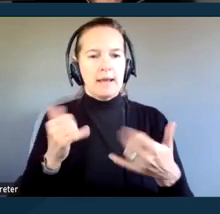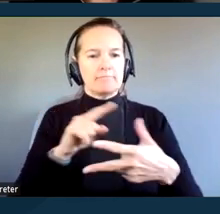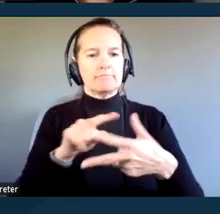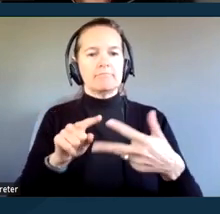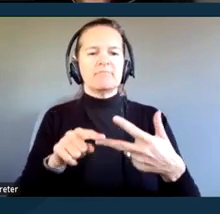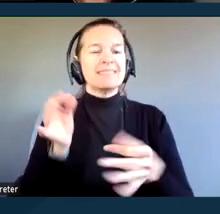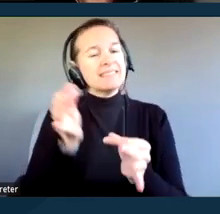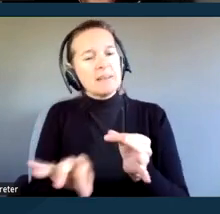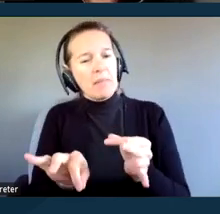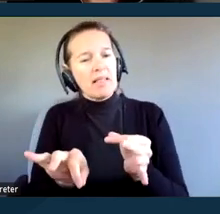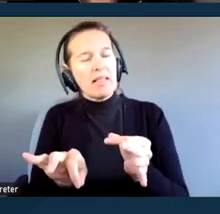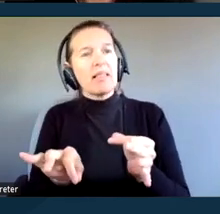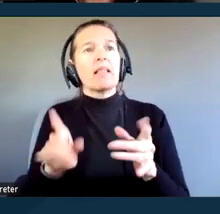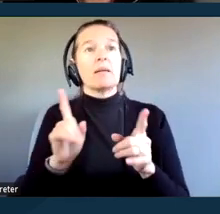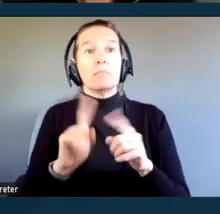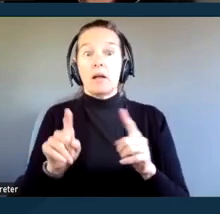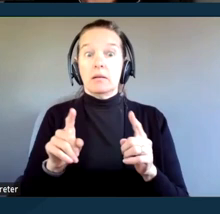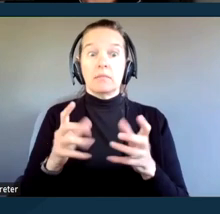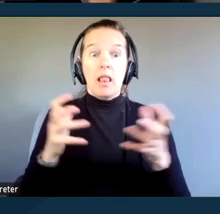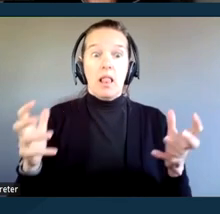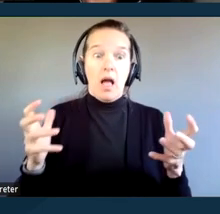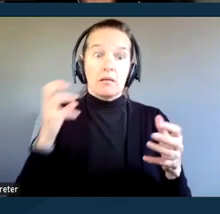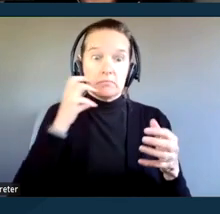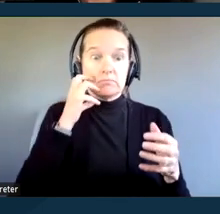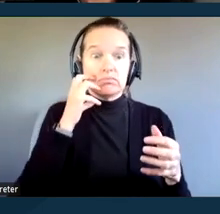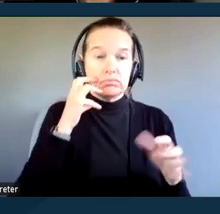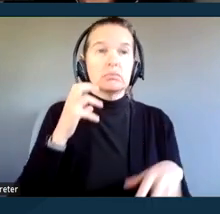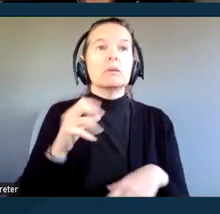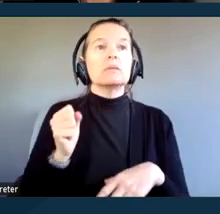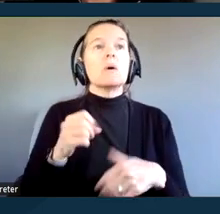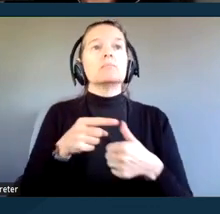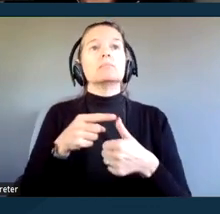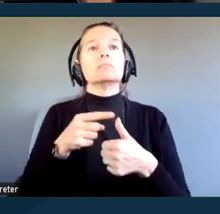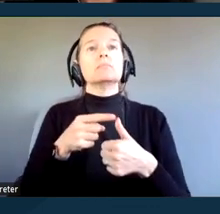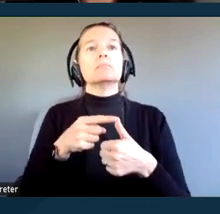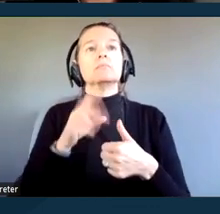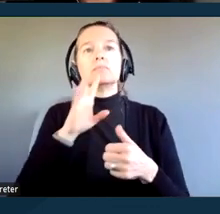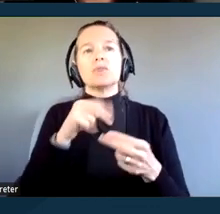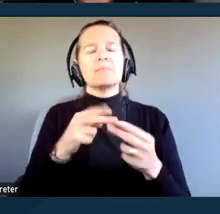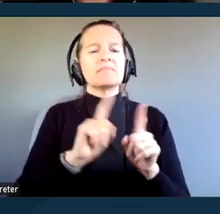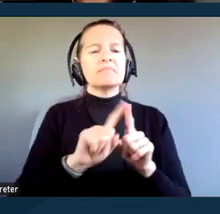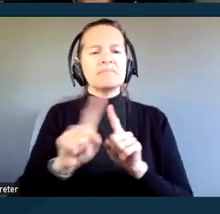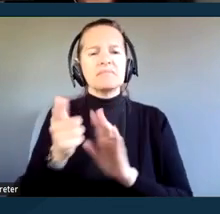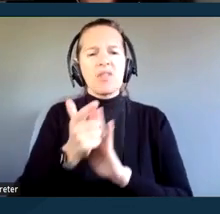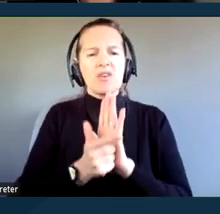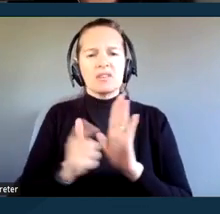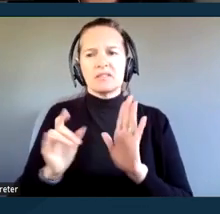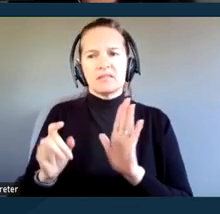but we're covering a lot. We're going to talk briefly about the different laws that require court services programs